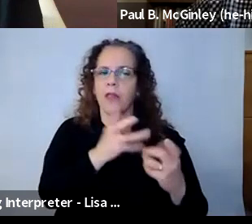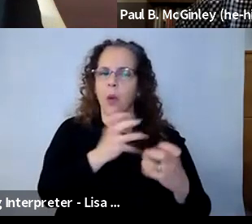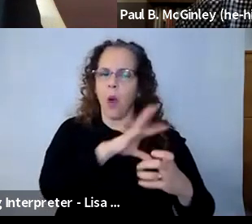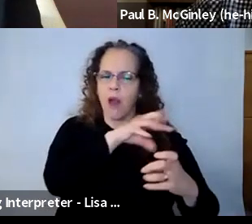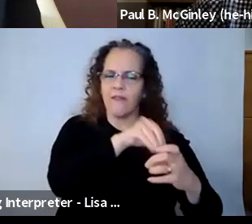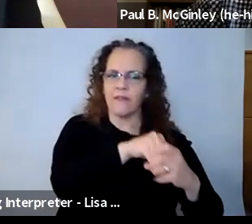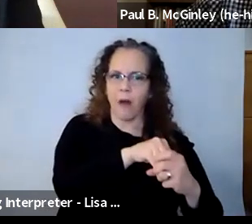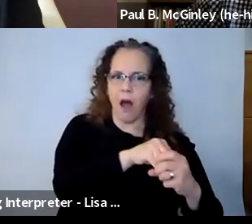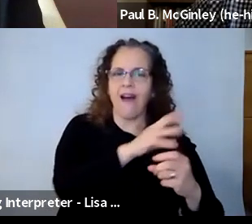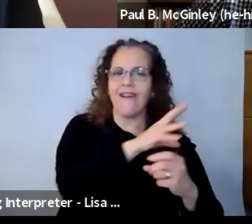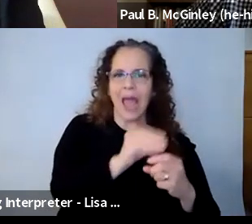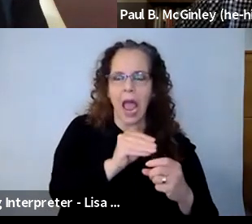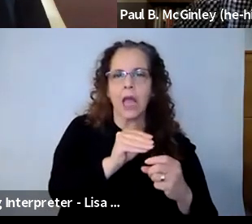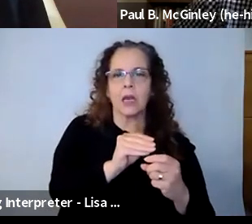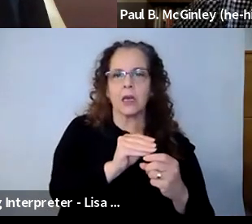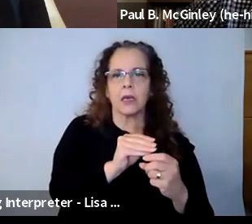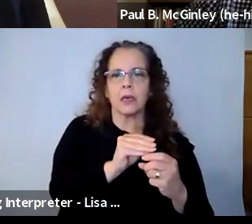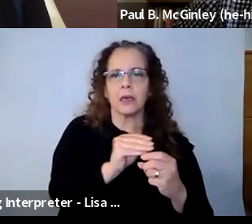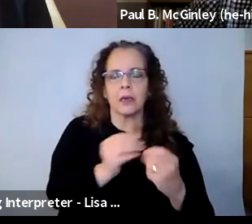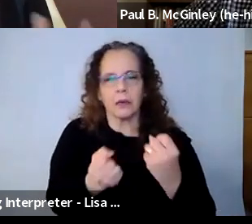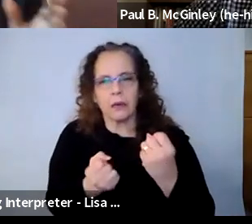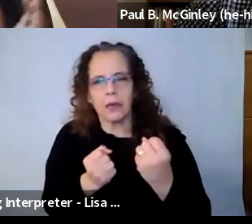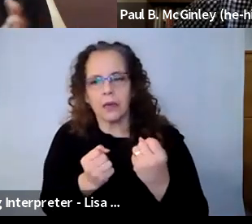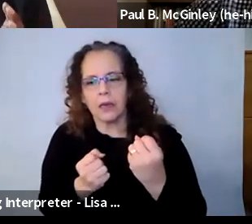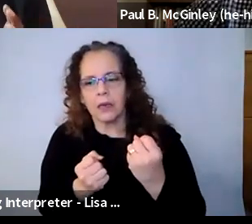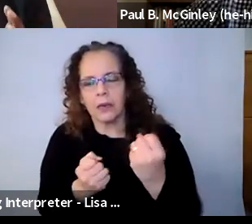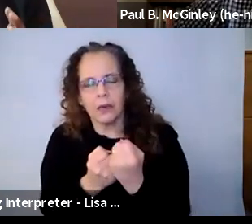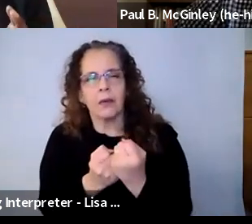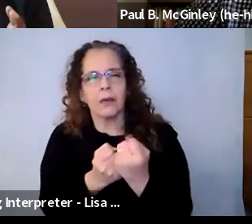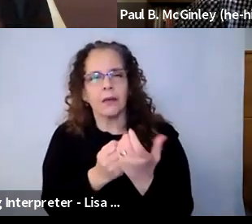come next, right, and where they really fit in the equation of